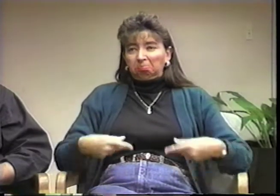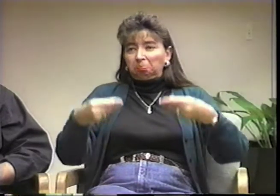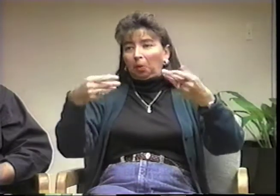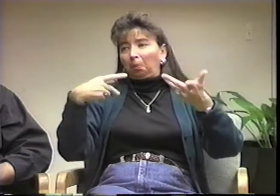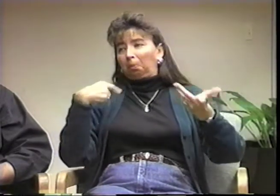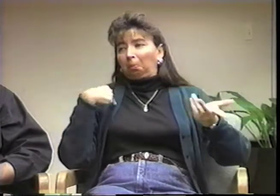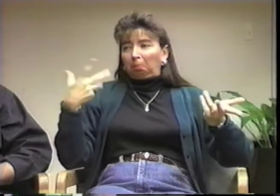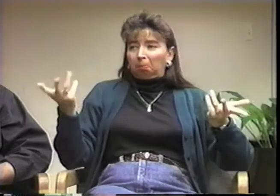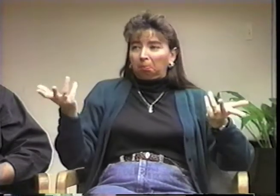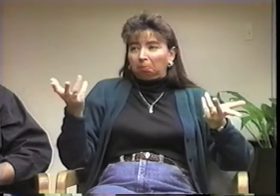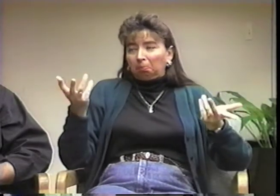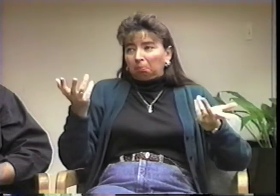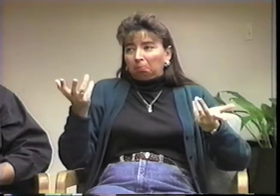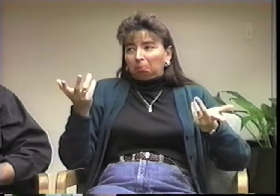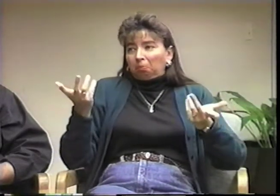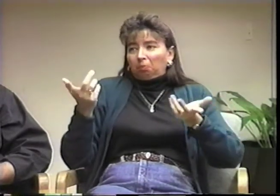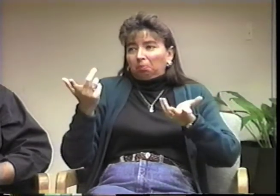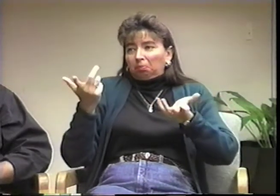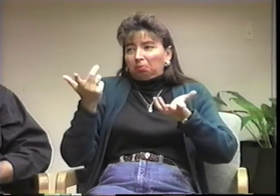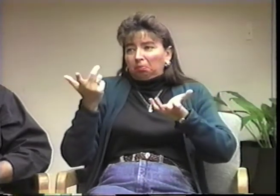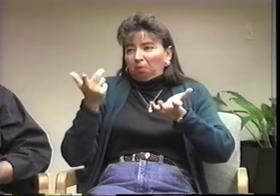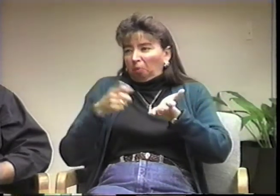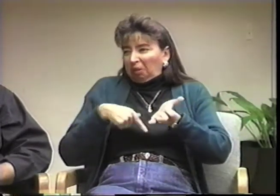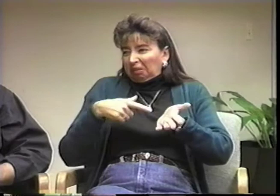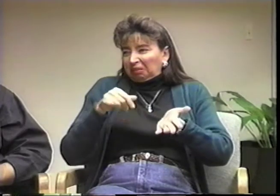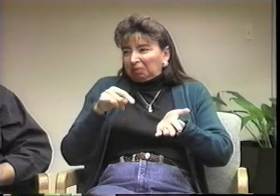When I asked the doctor what it meant for my future,